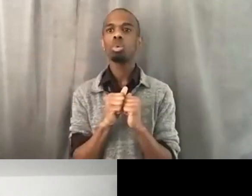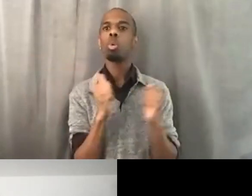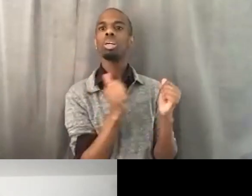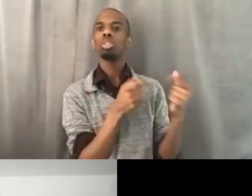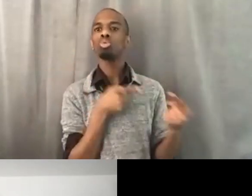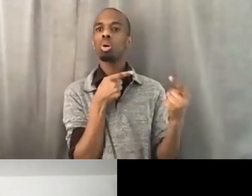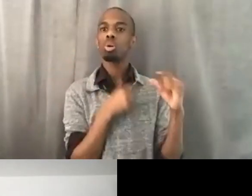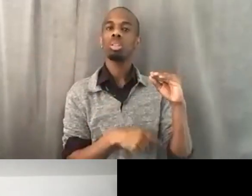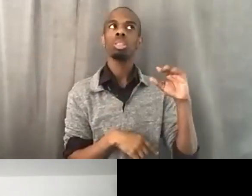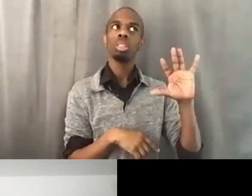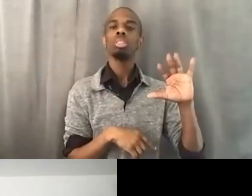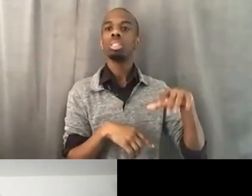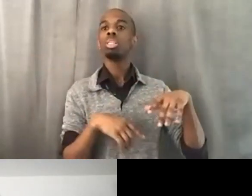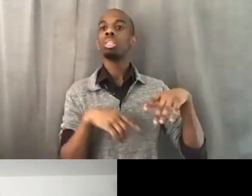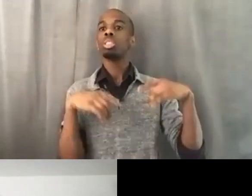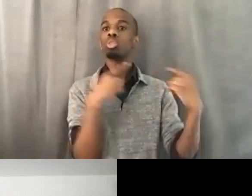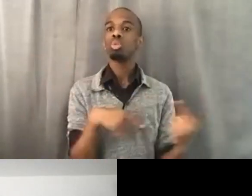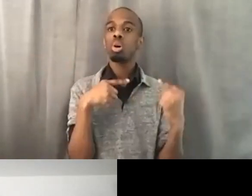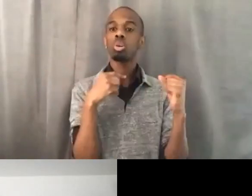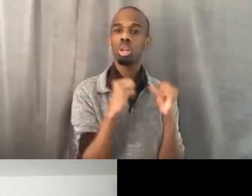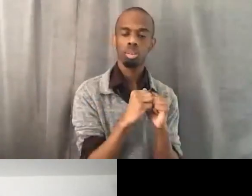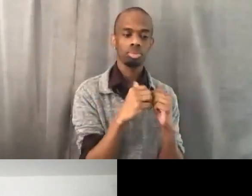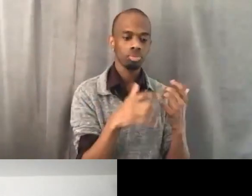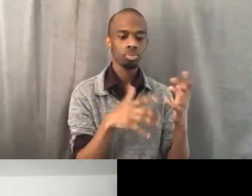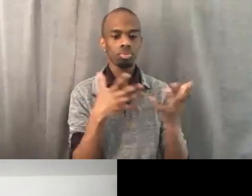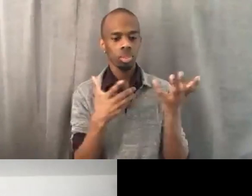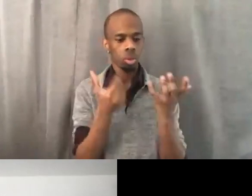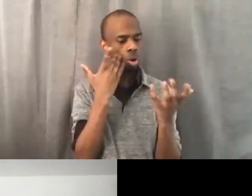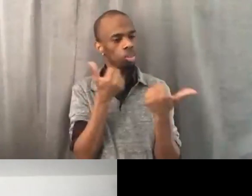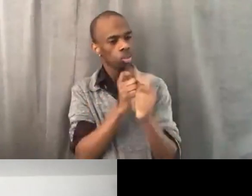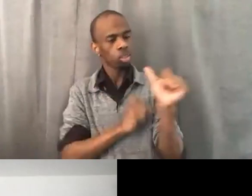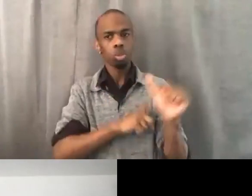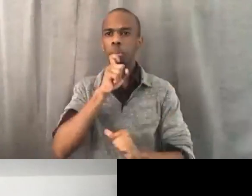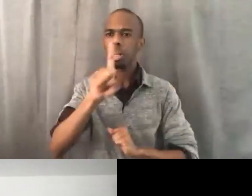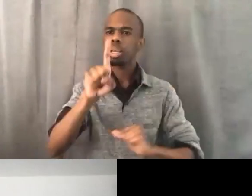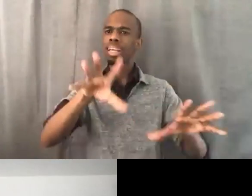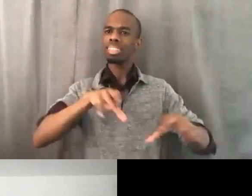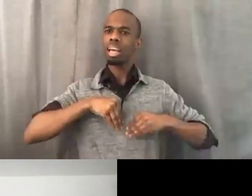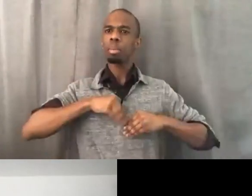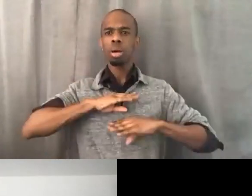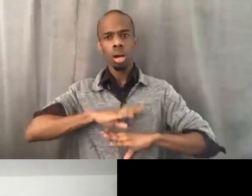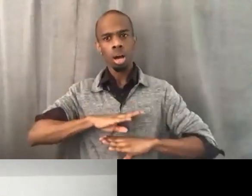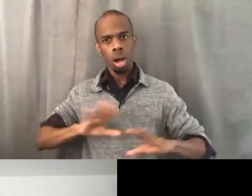Yeah, and the struggle of sitting within all of this that I'm also wanna allow myself some space